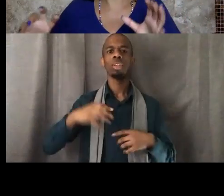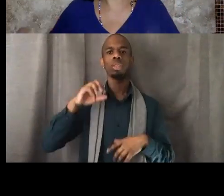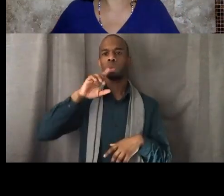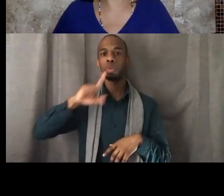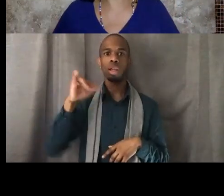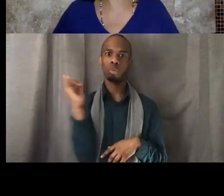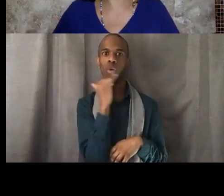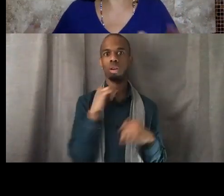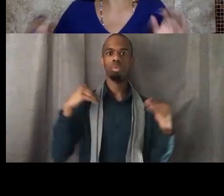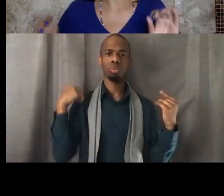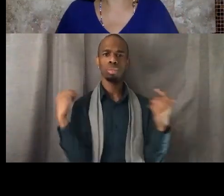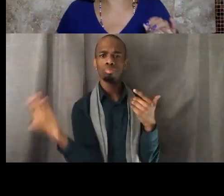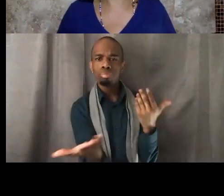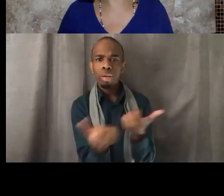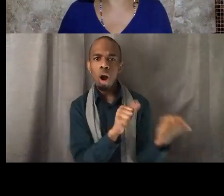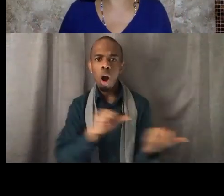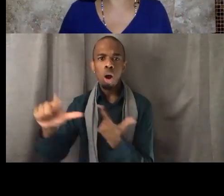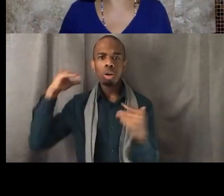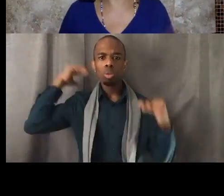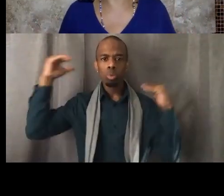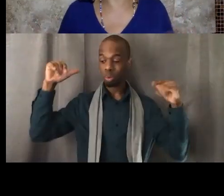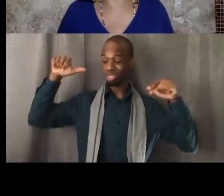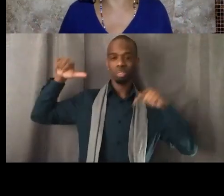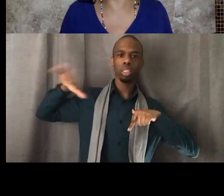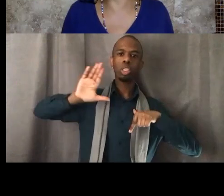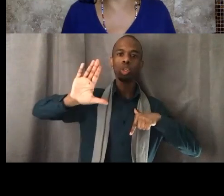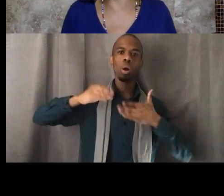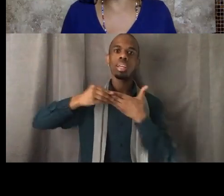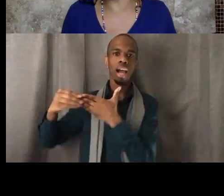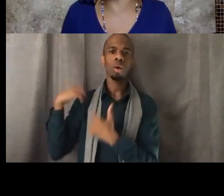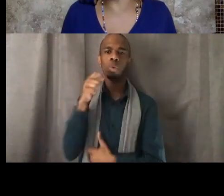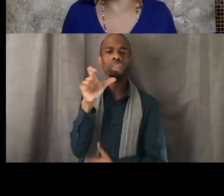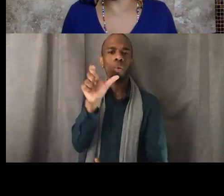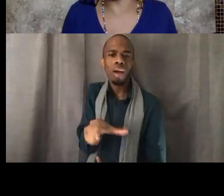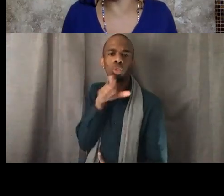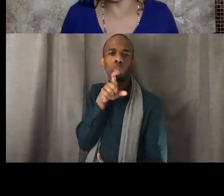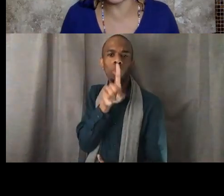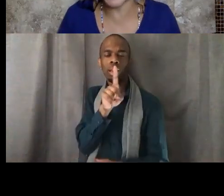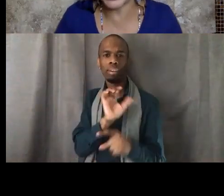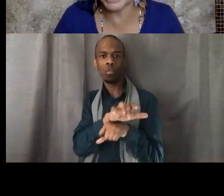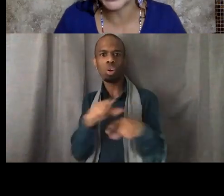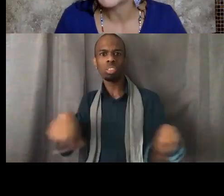we don't have to drill down and test on the reading, and also this isn't like a class for a grade, right?